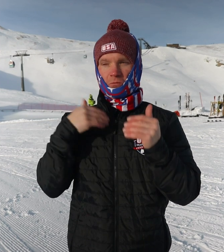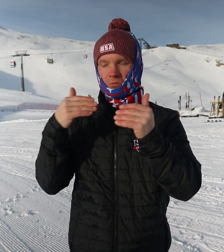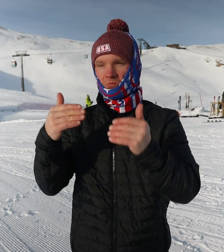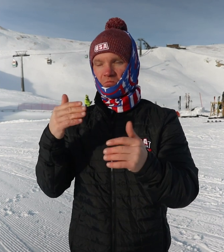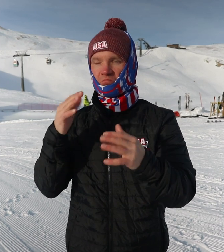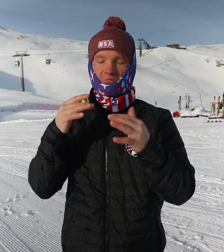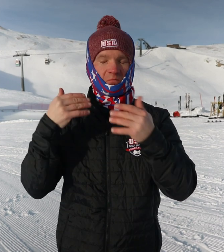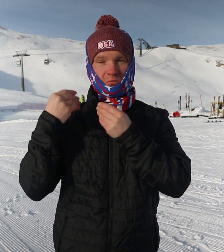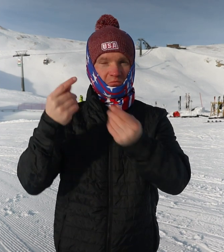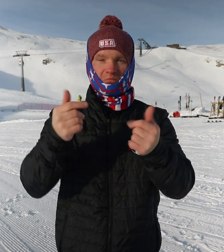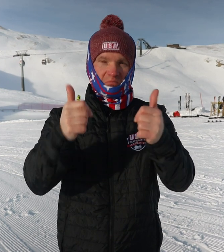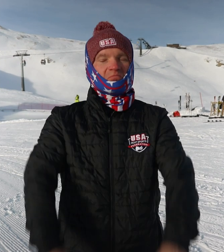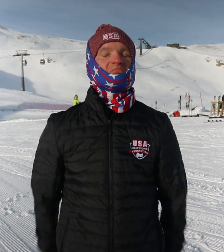but I went ahead and did it - it went smoothly.